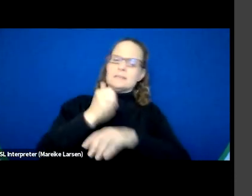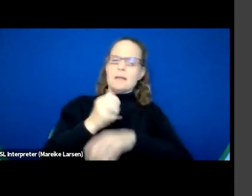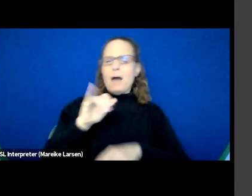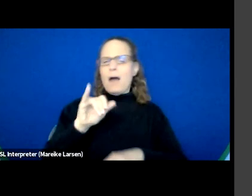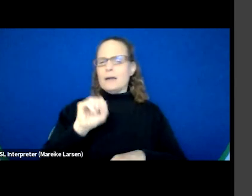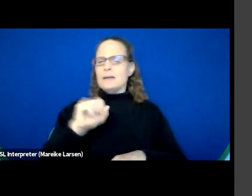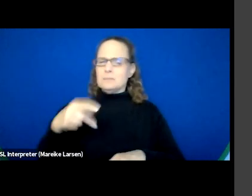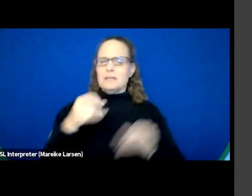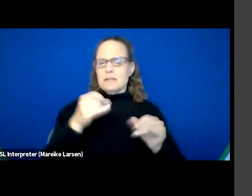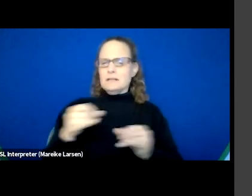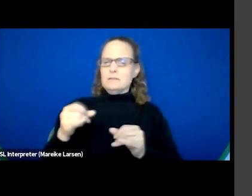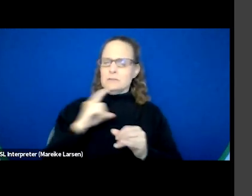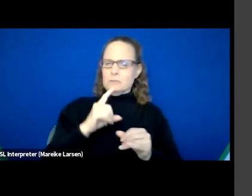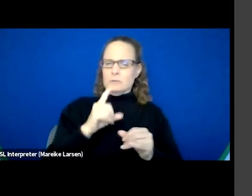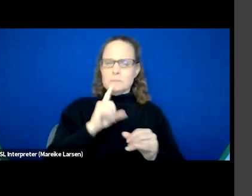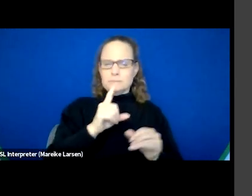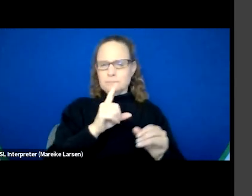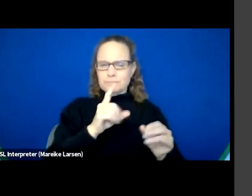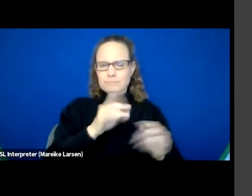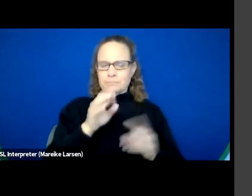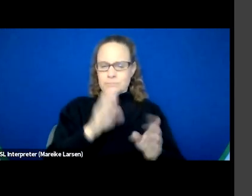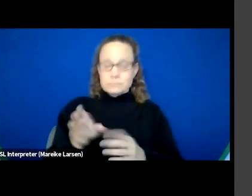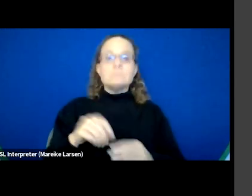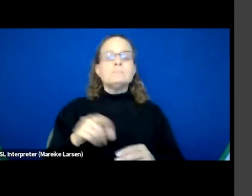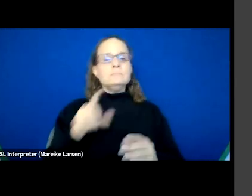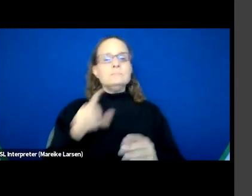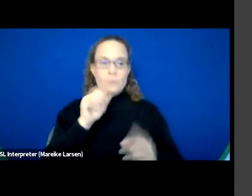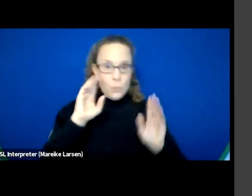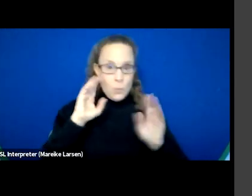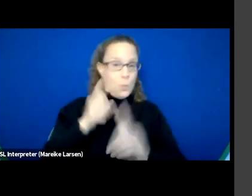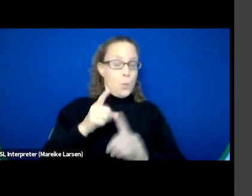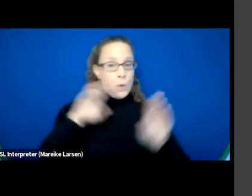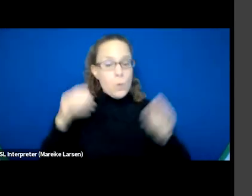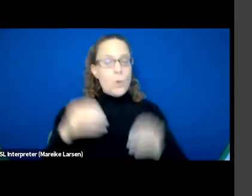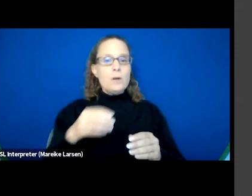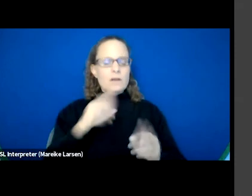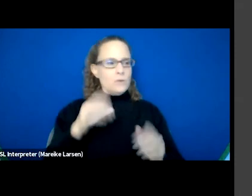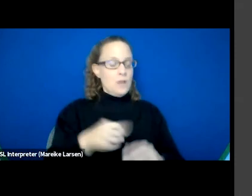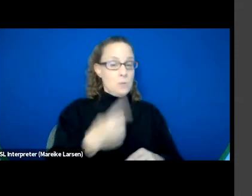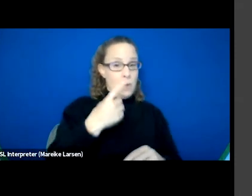that their goal orientated, it's not just about let's focus is on one entity of your life, but let's focus on the rest.